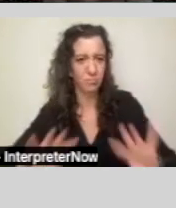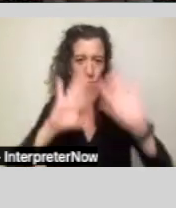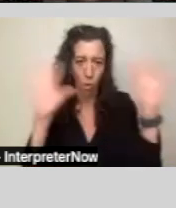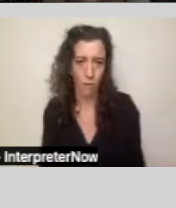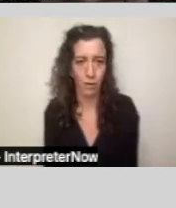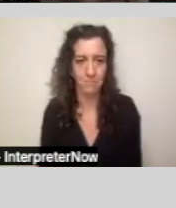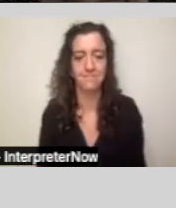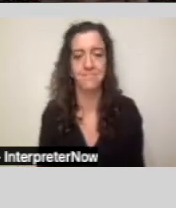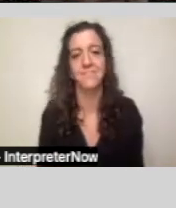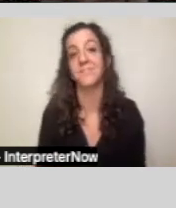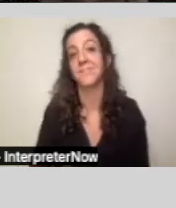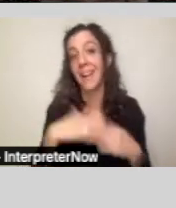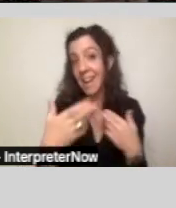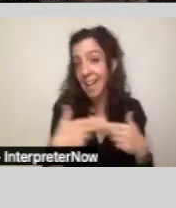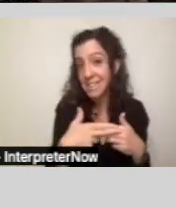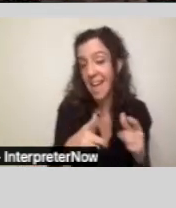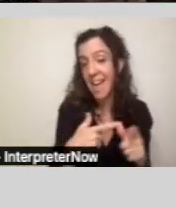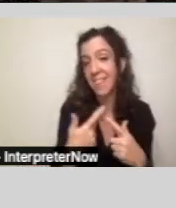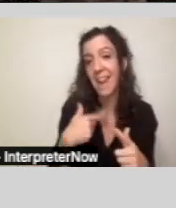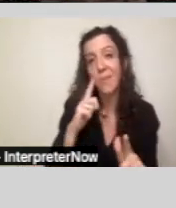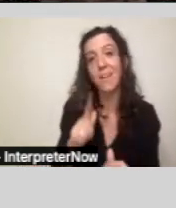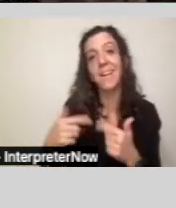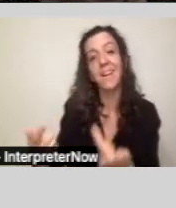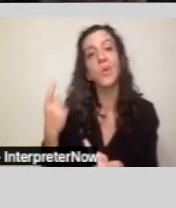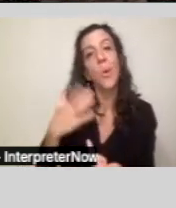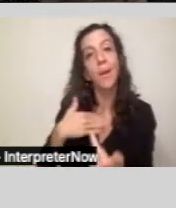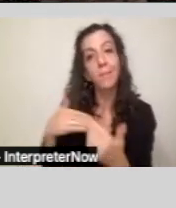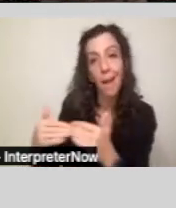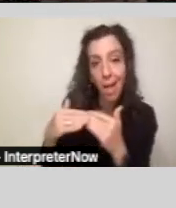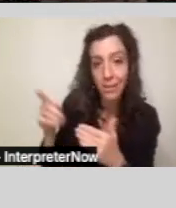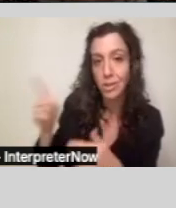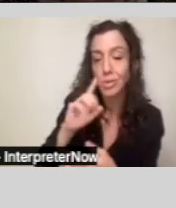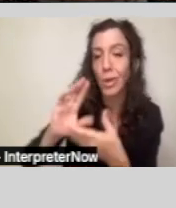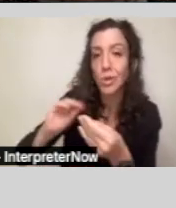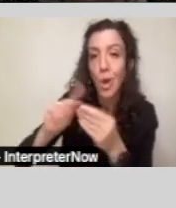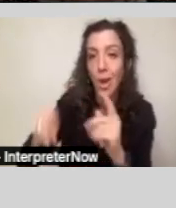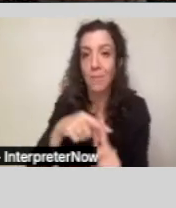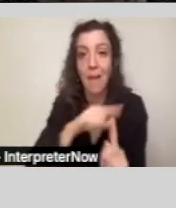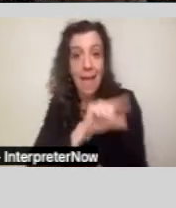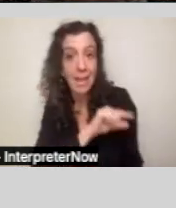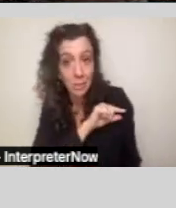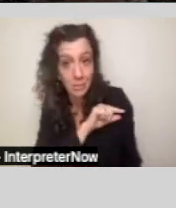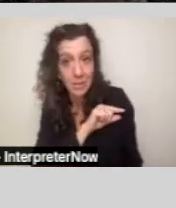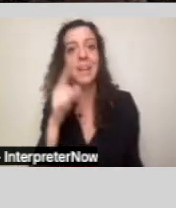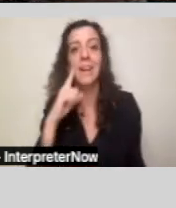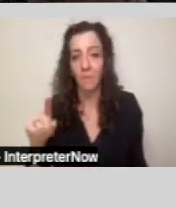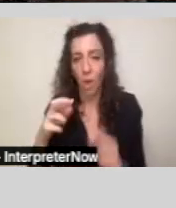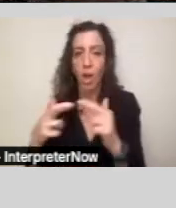And I'll pass things over to one of my colleagues who will talk about eligibility for regional center services.